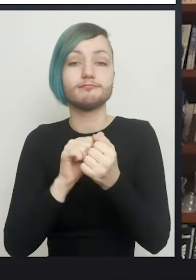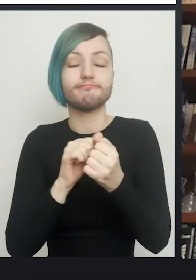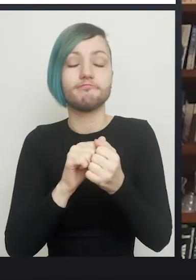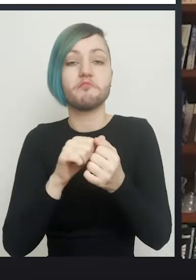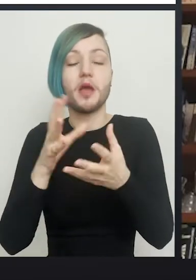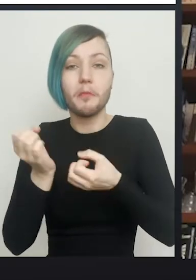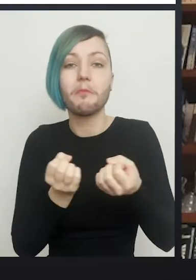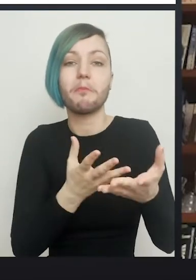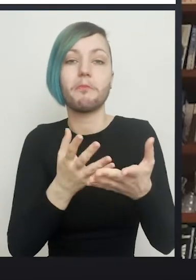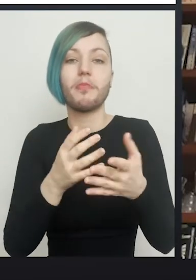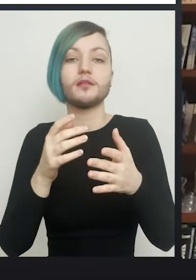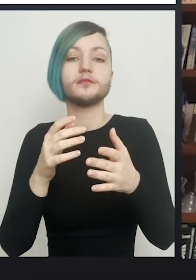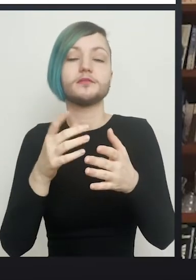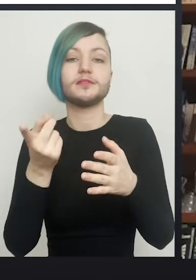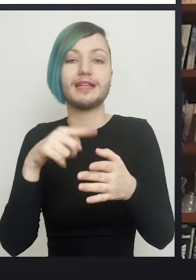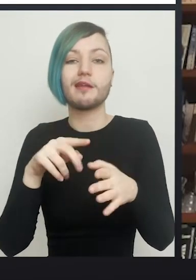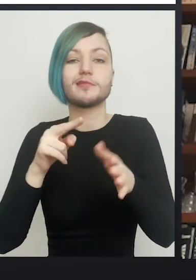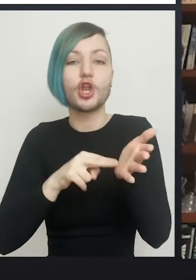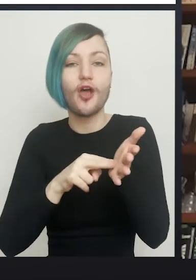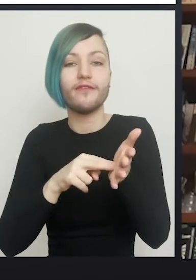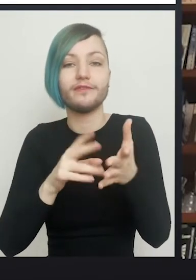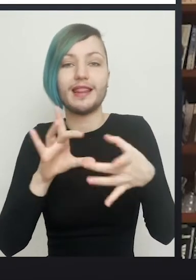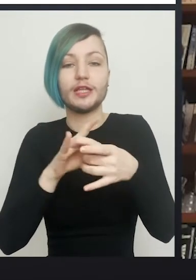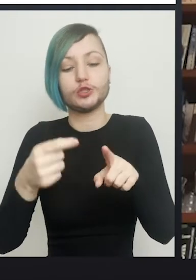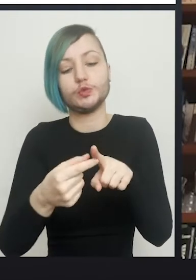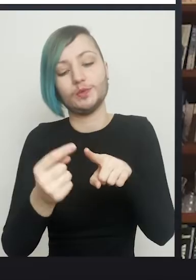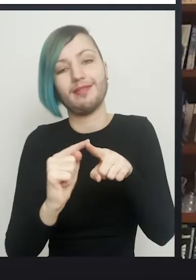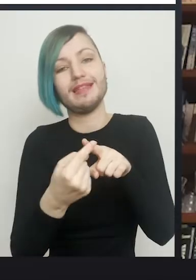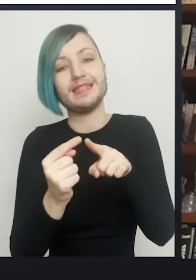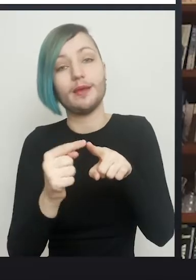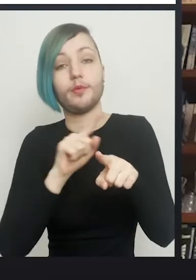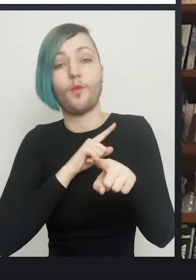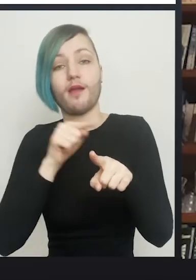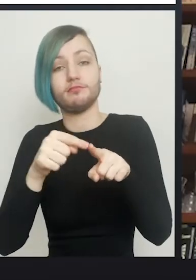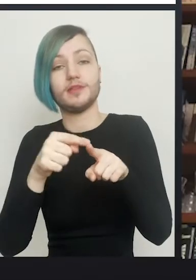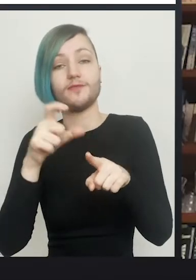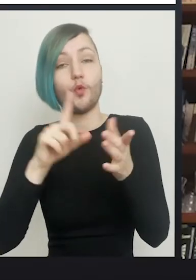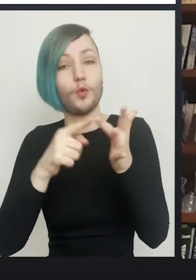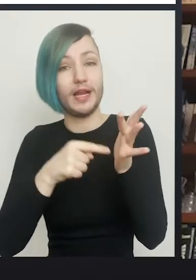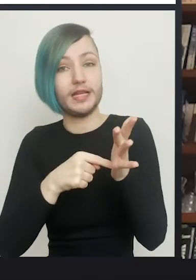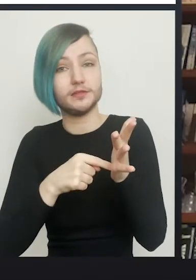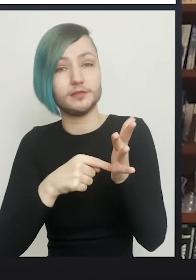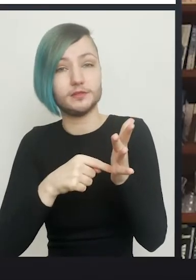which is the most sensitive part with the aim of using that to create the clitoris. Yeah. Am I following you?